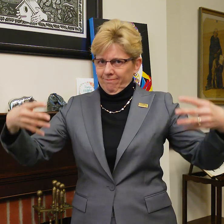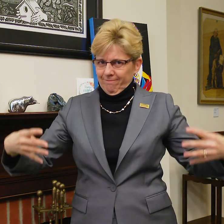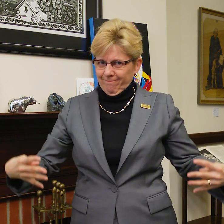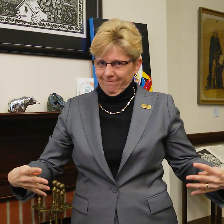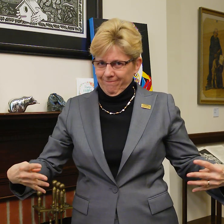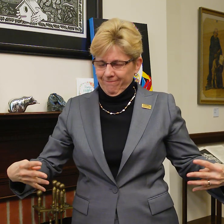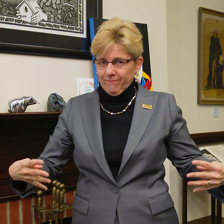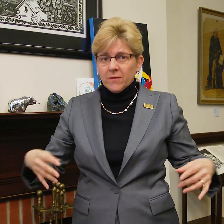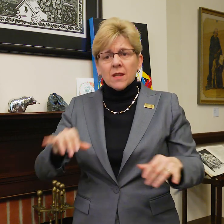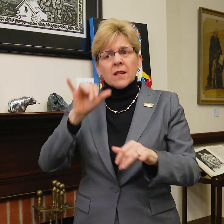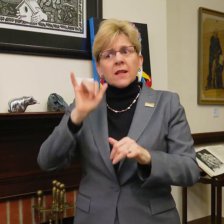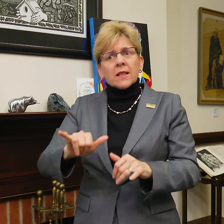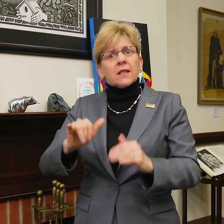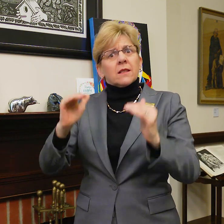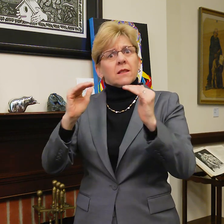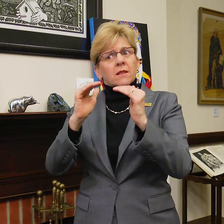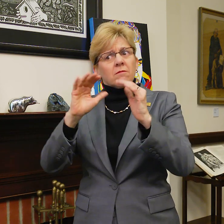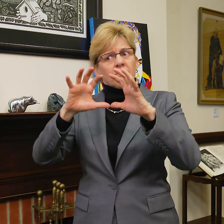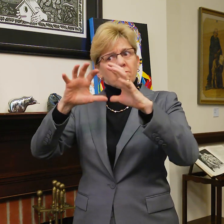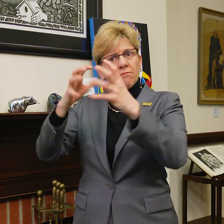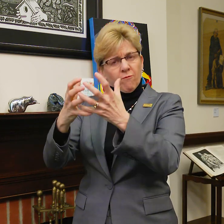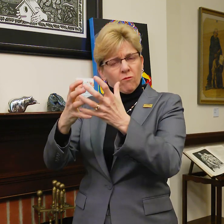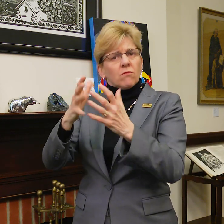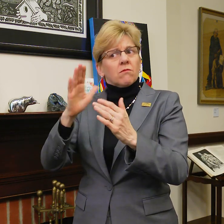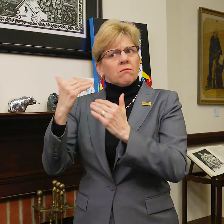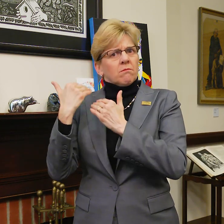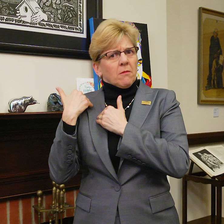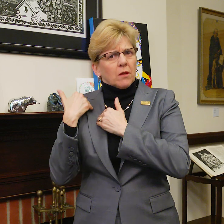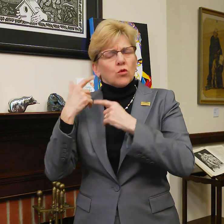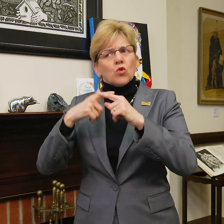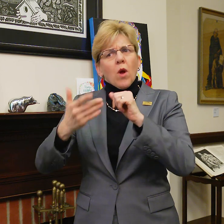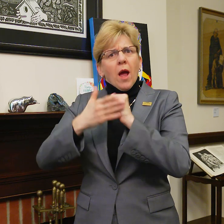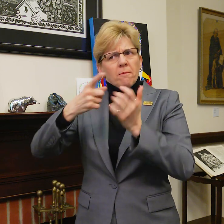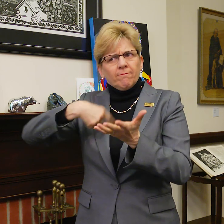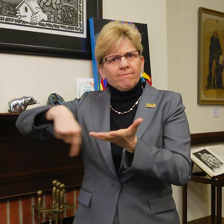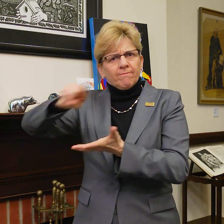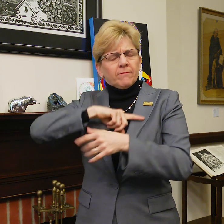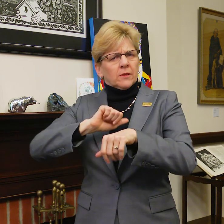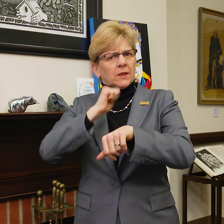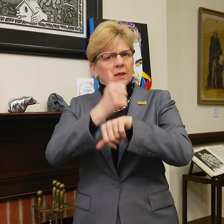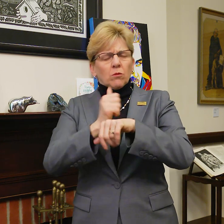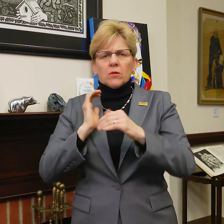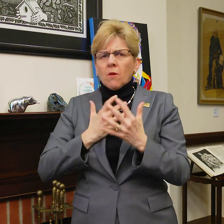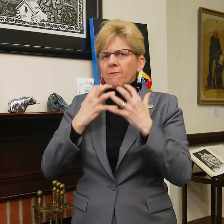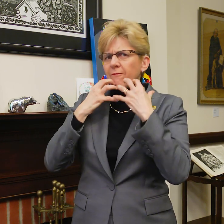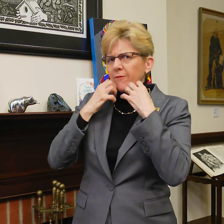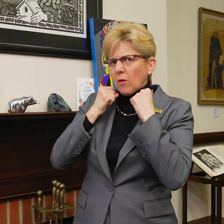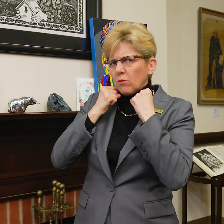as well as multiple other languages. This Task Force is responsible for helping us establish